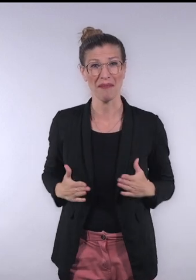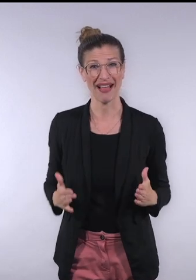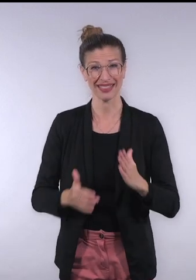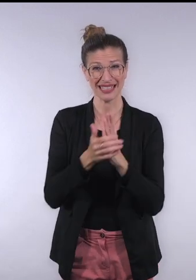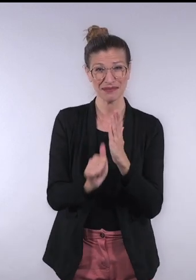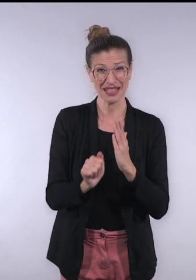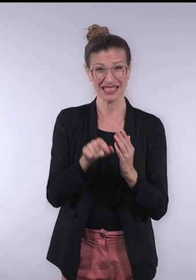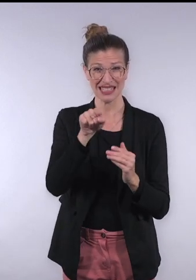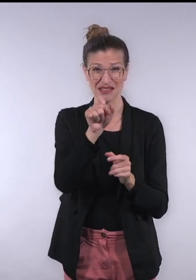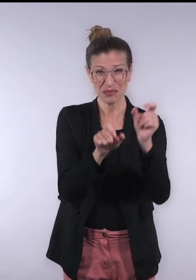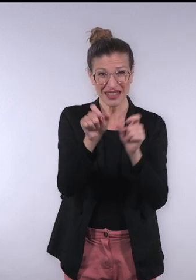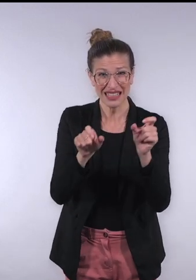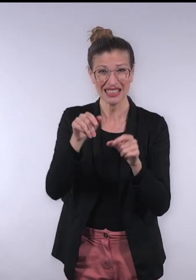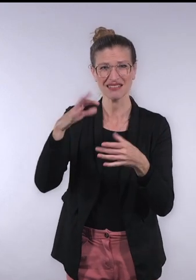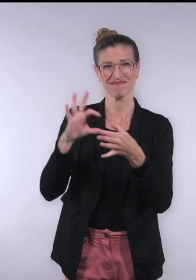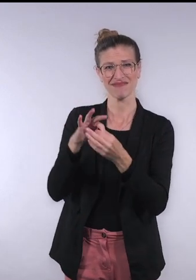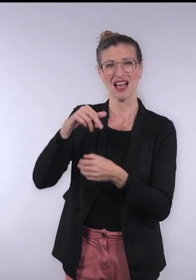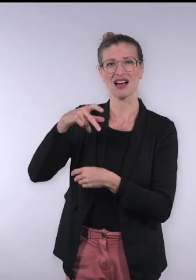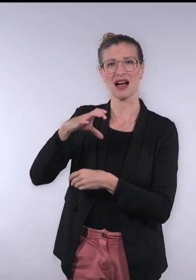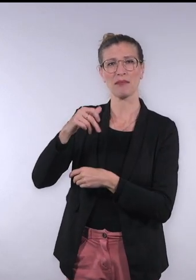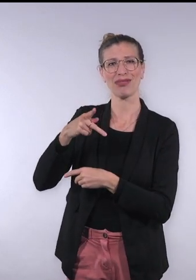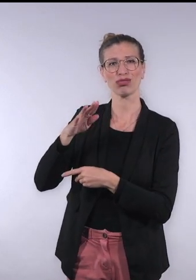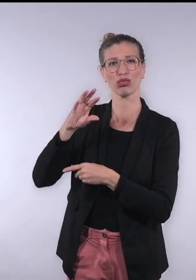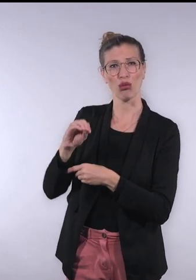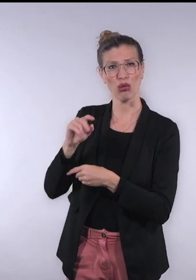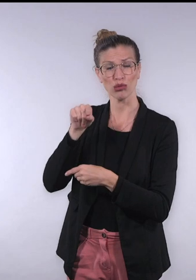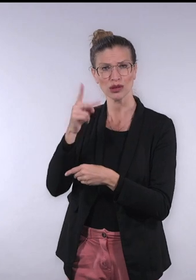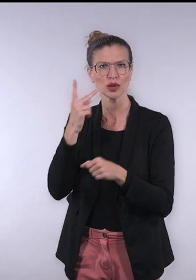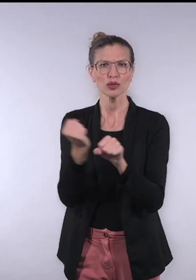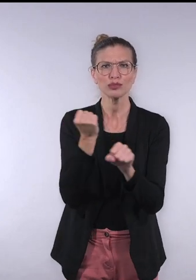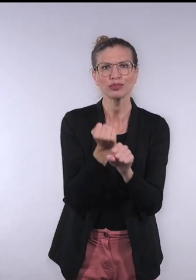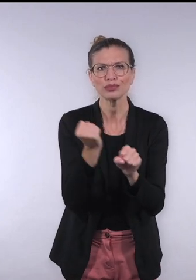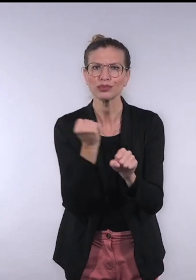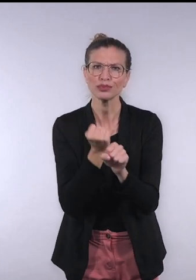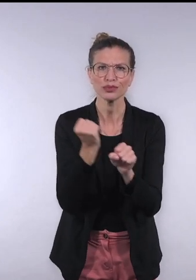Human expertise is crucial for whatever we do at atempo or capito.